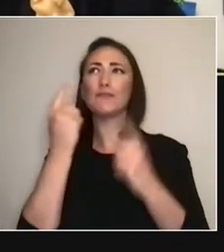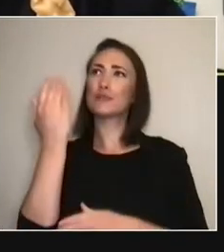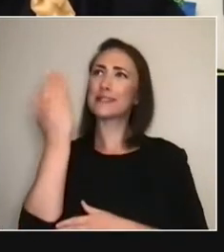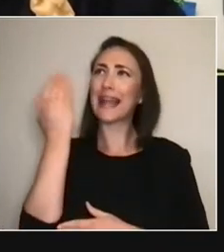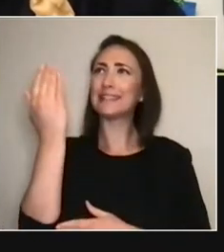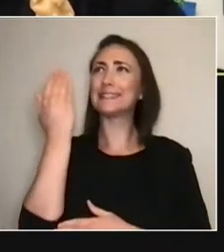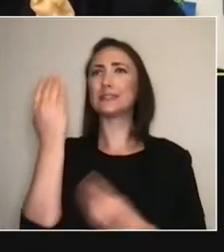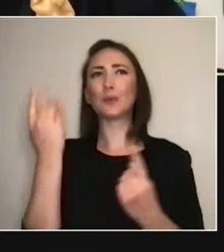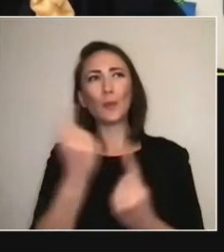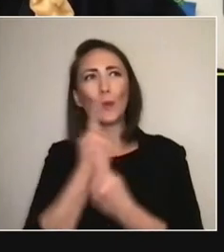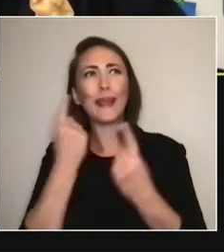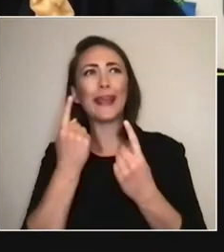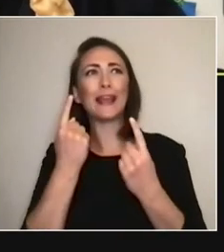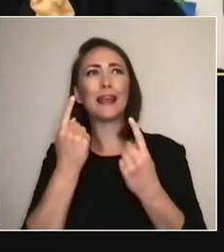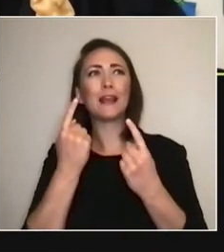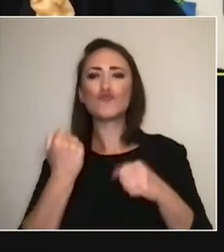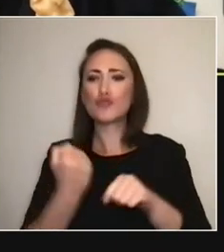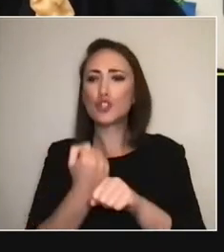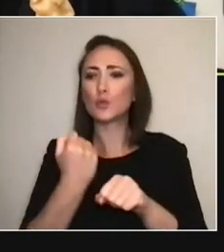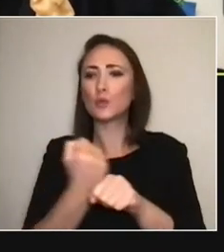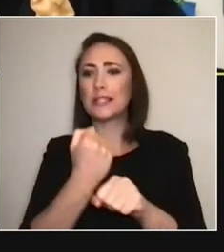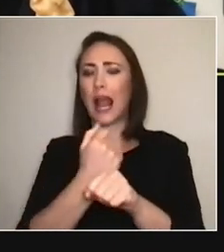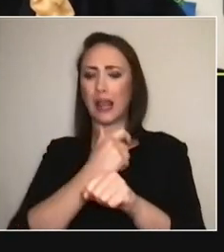And that's the part that we're hoping to do — the knowledge-sharing that you pointed out.